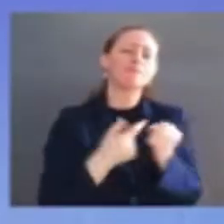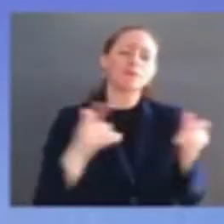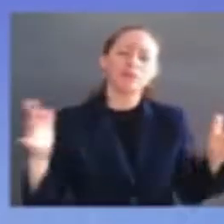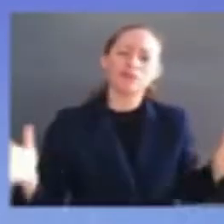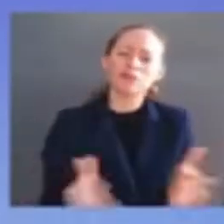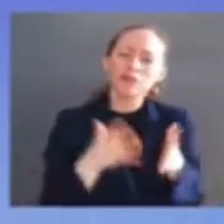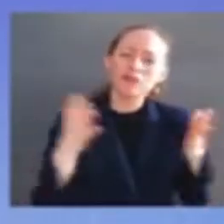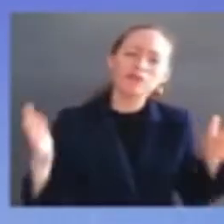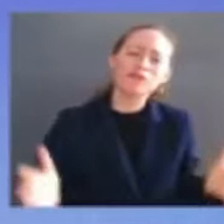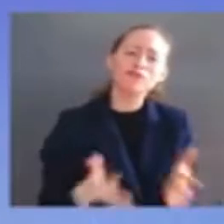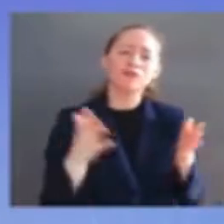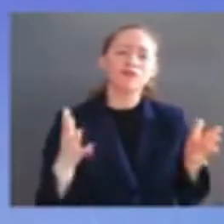yours